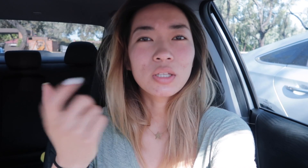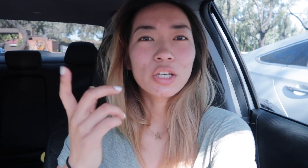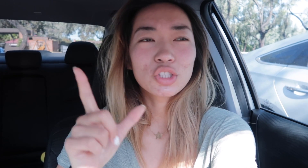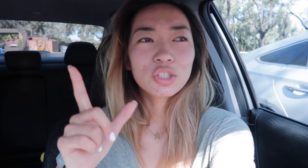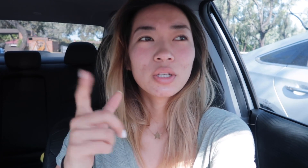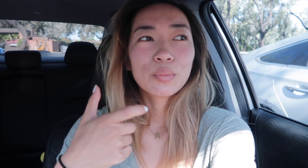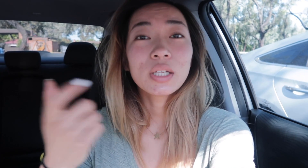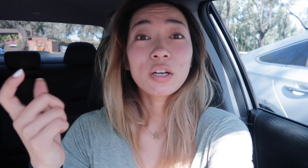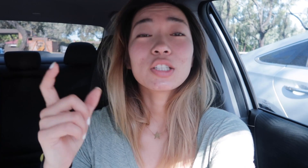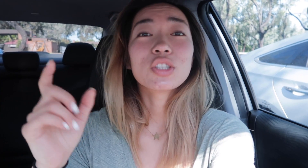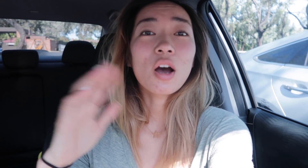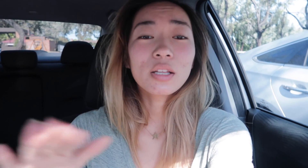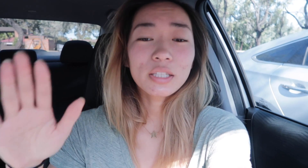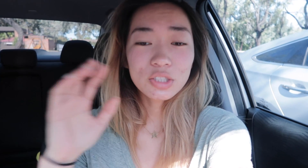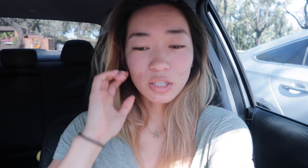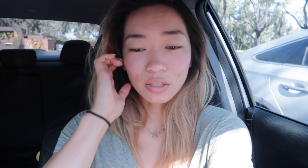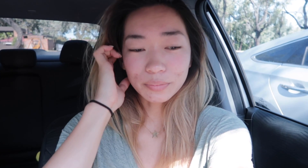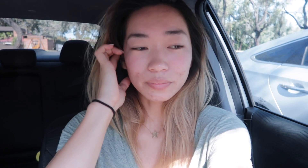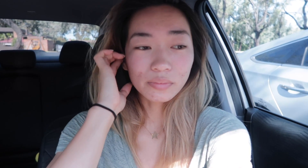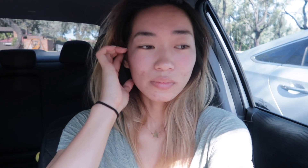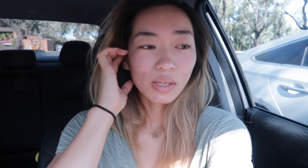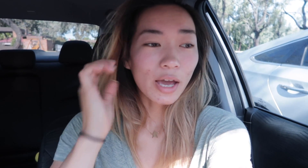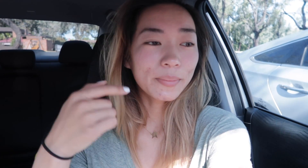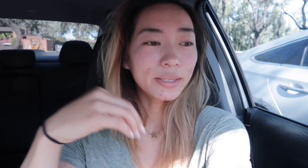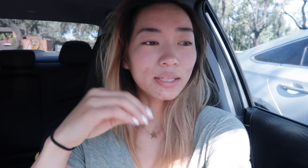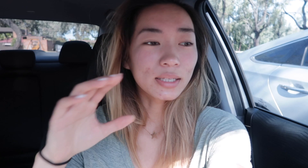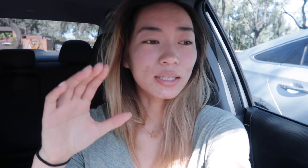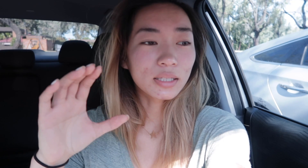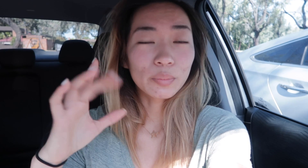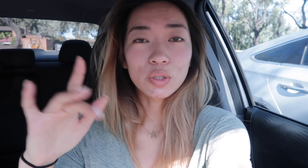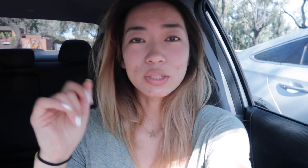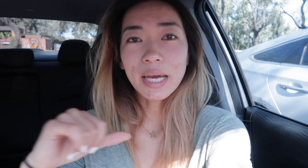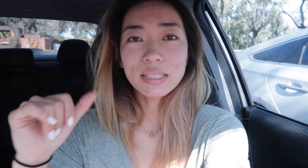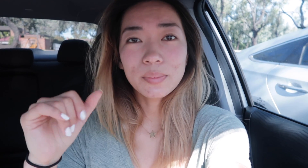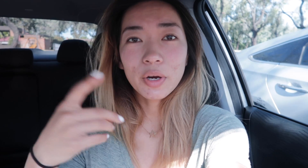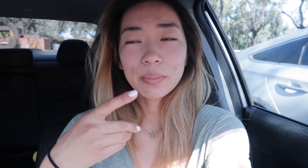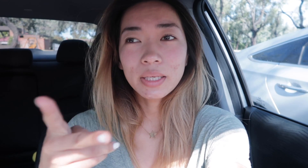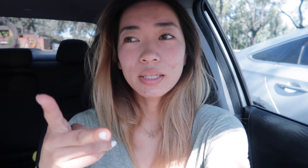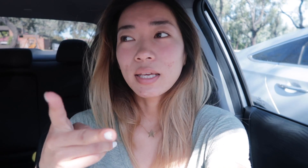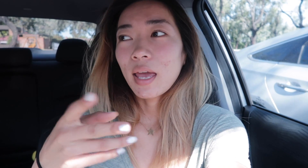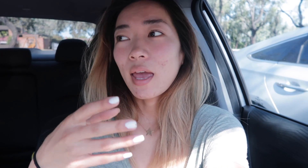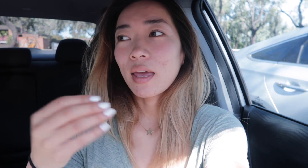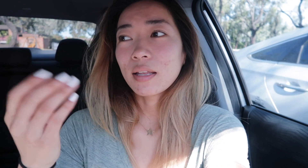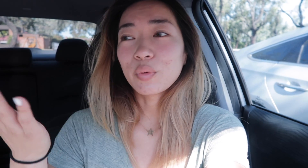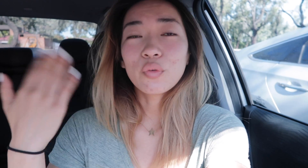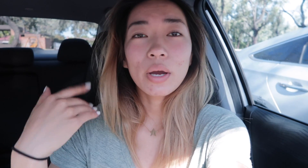large pretty large college I'm in the computer science department and before I